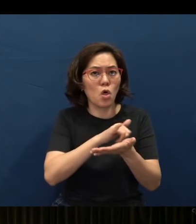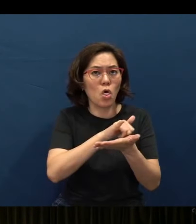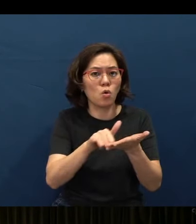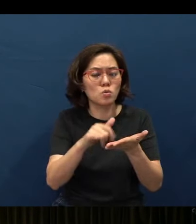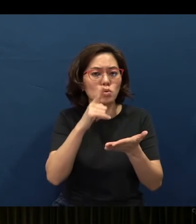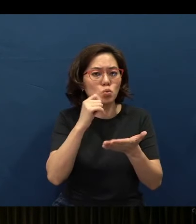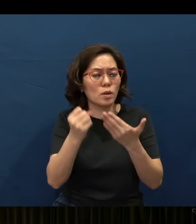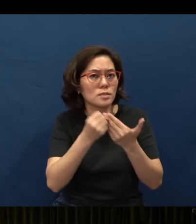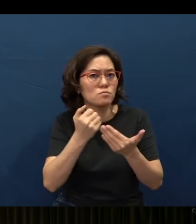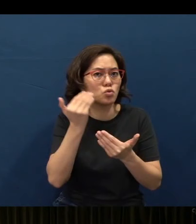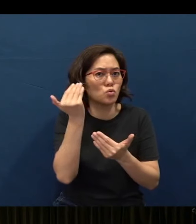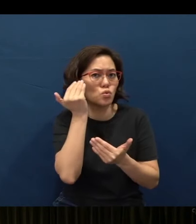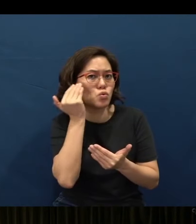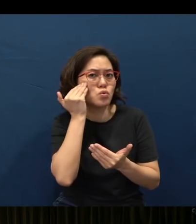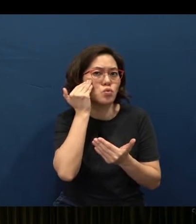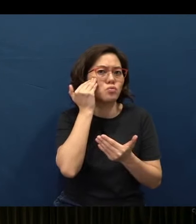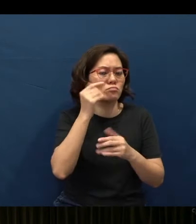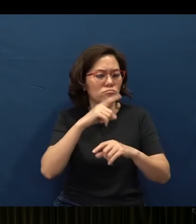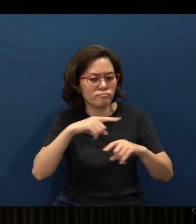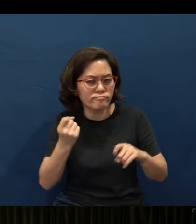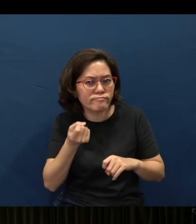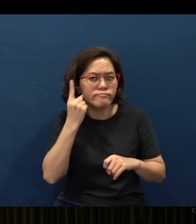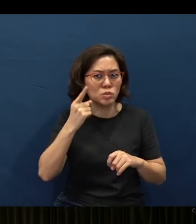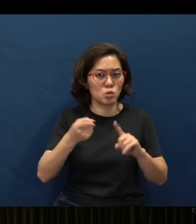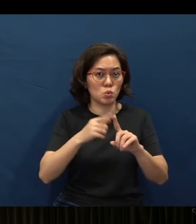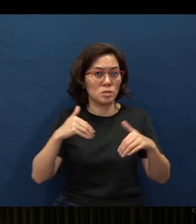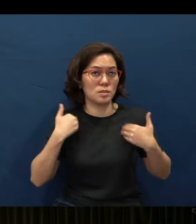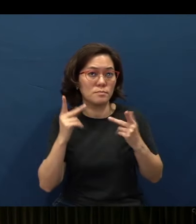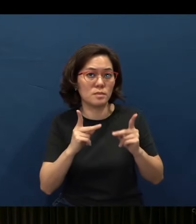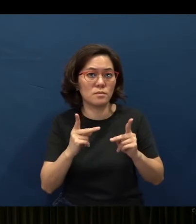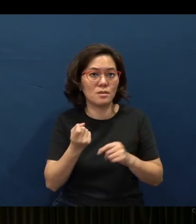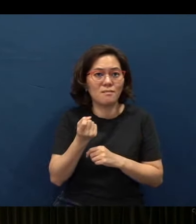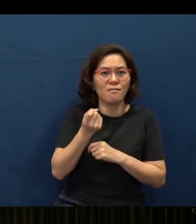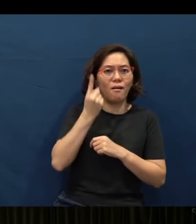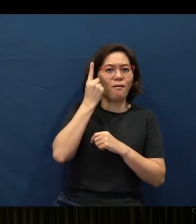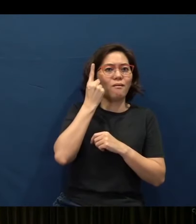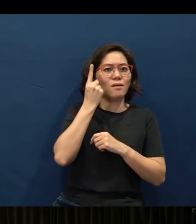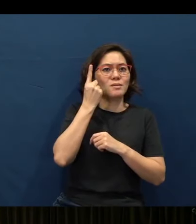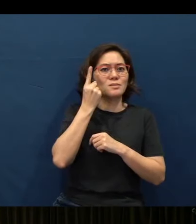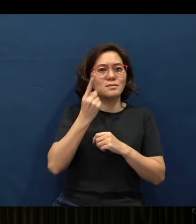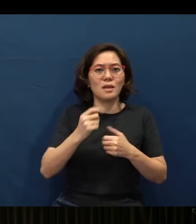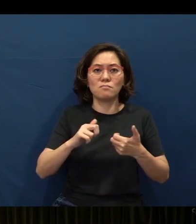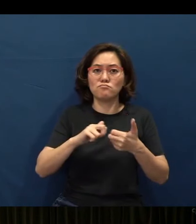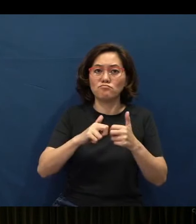And then verse 6, it says, “...for understanding proverbs (and) parables, the sayings and the riddles of the (wise).”